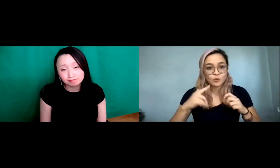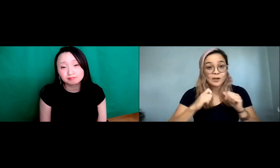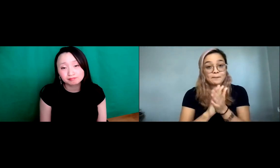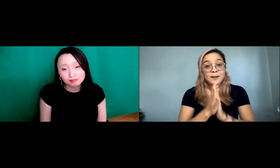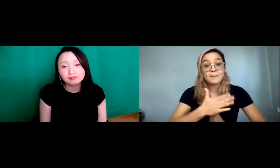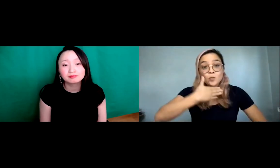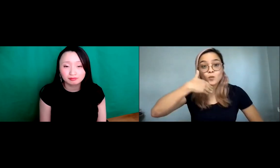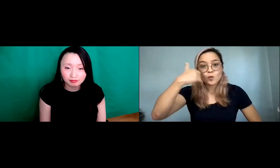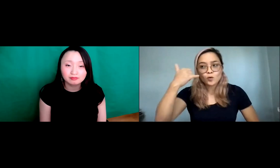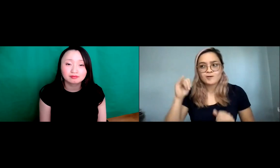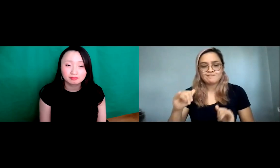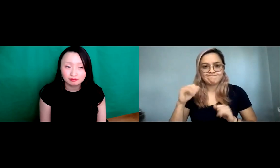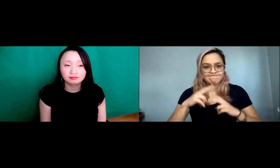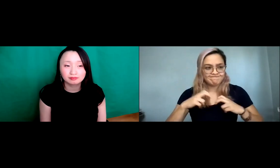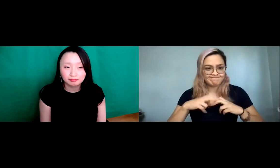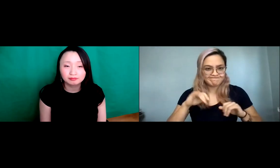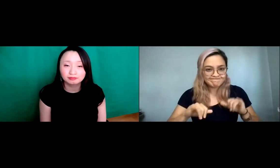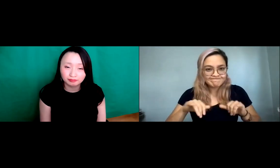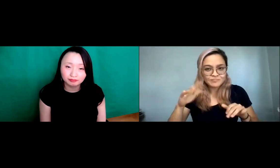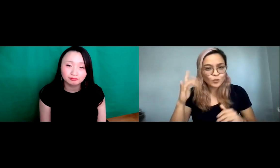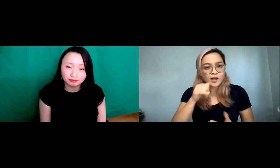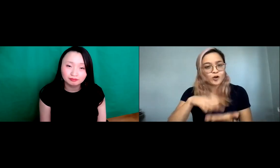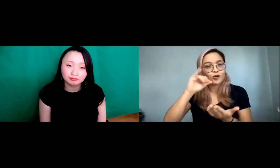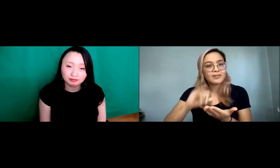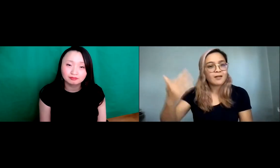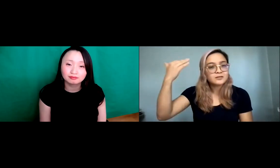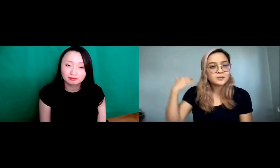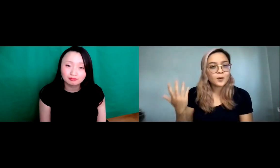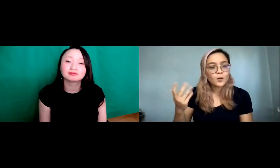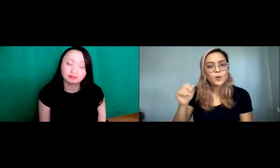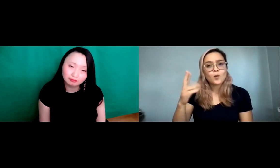often and so that's why you know as you know I've become older, you